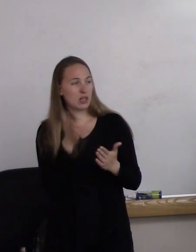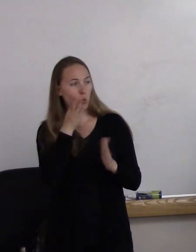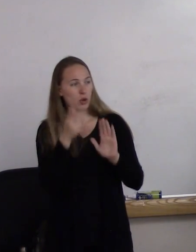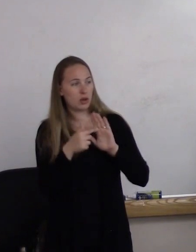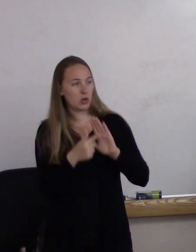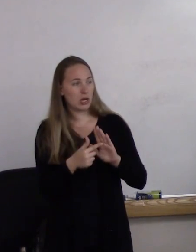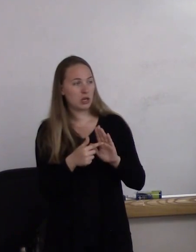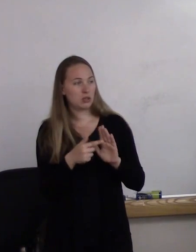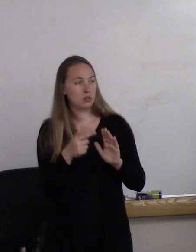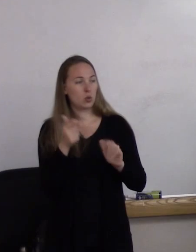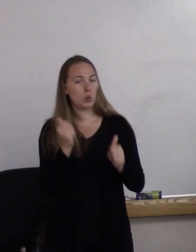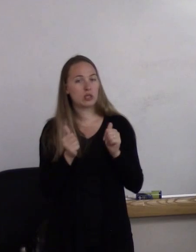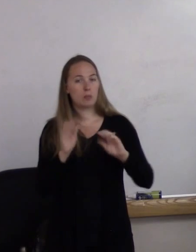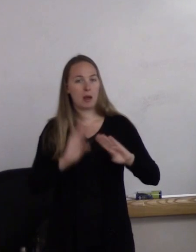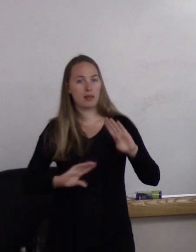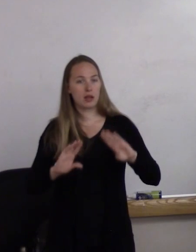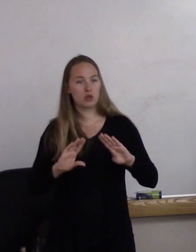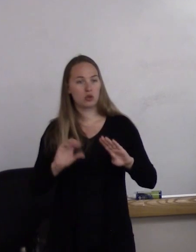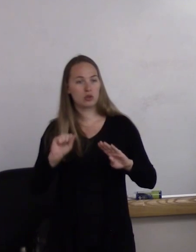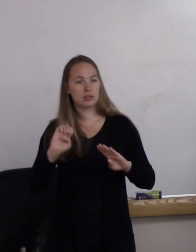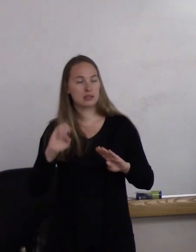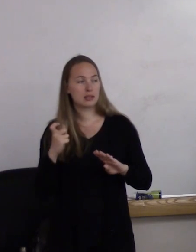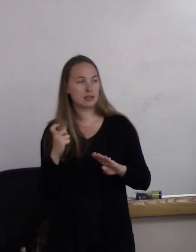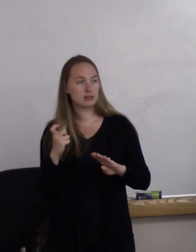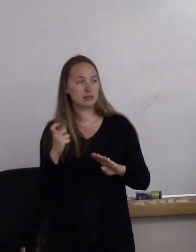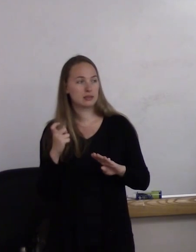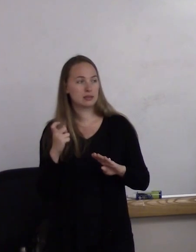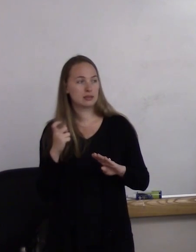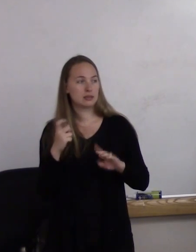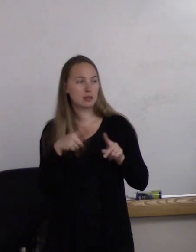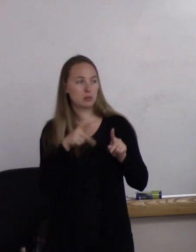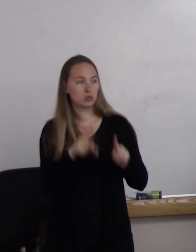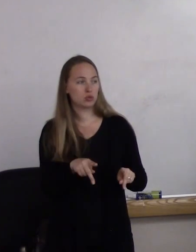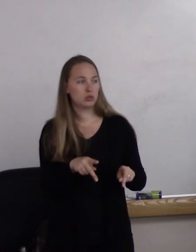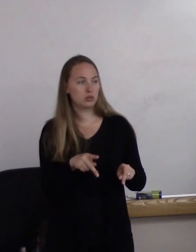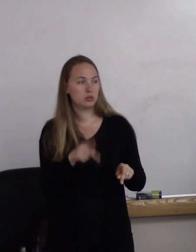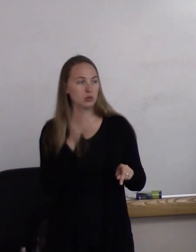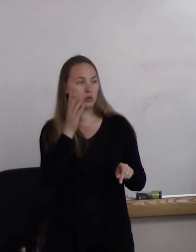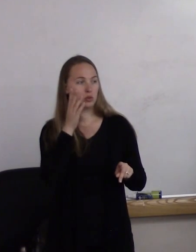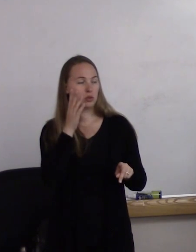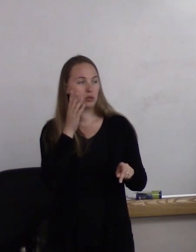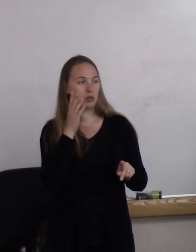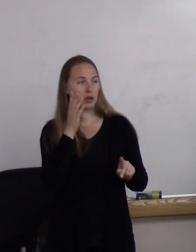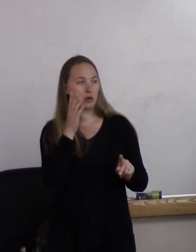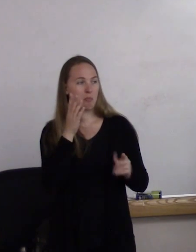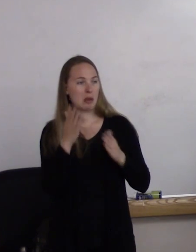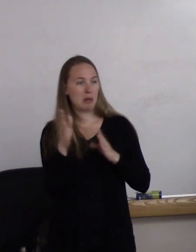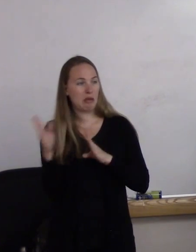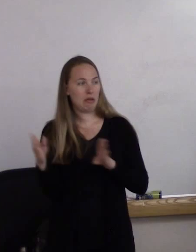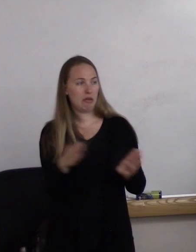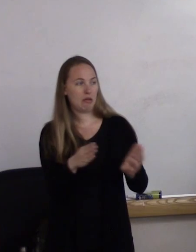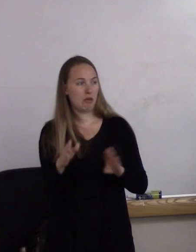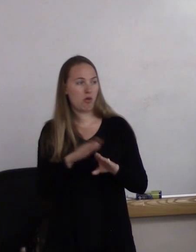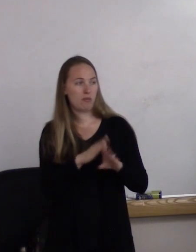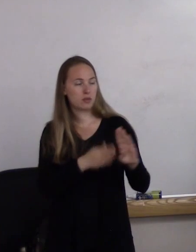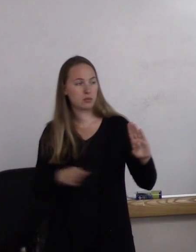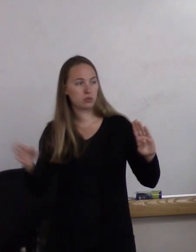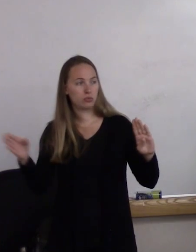what biological sex maybe was kind of forged on the spectrum or so of situations.